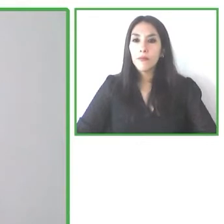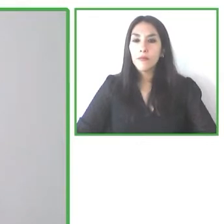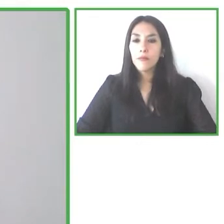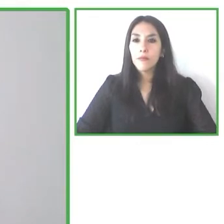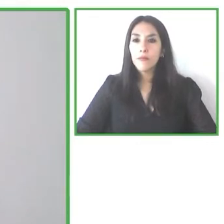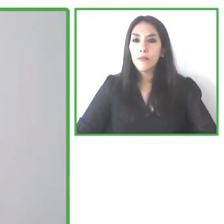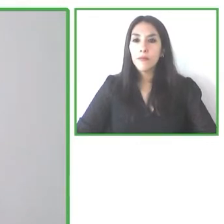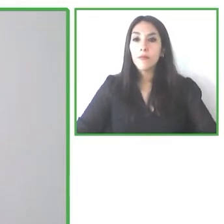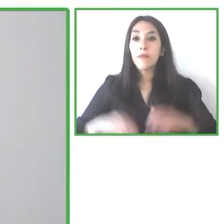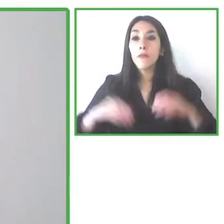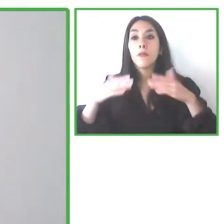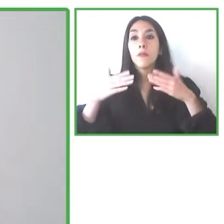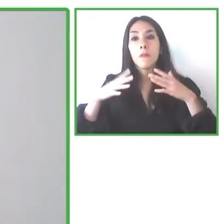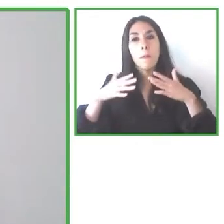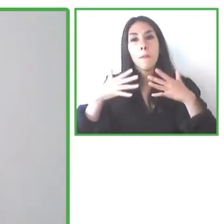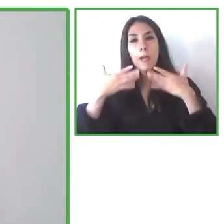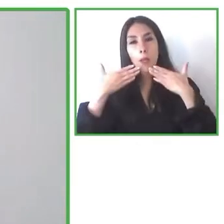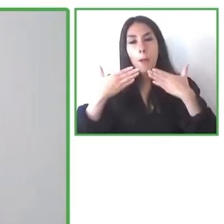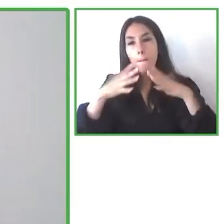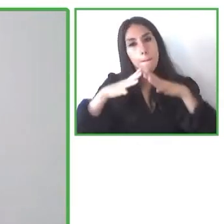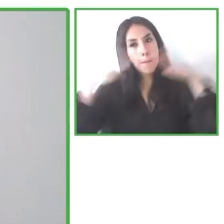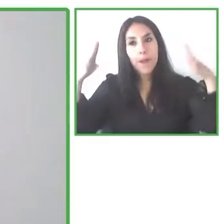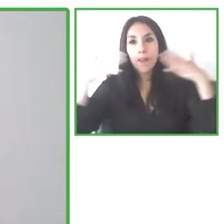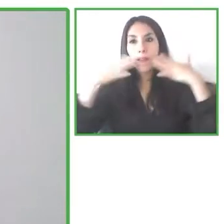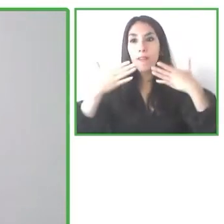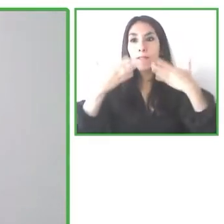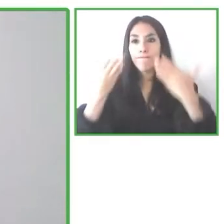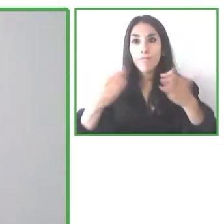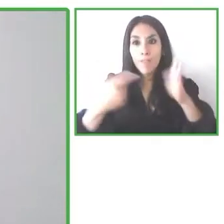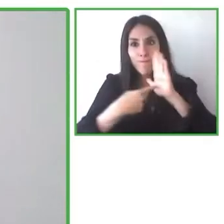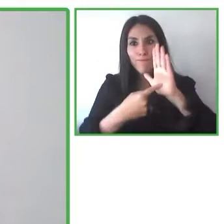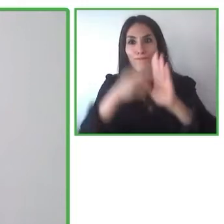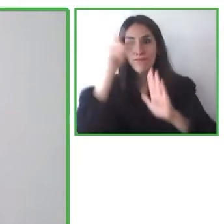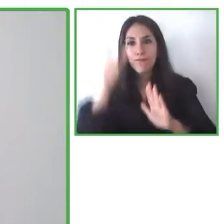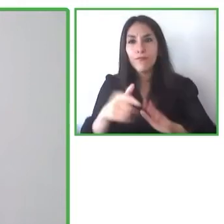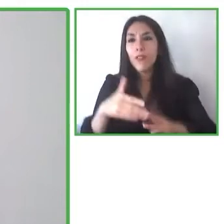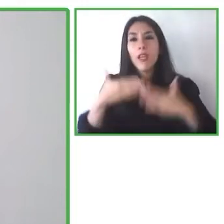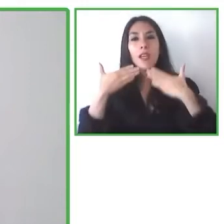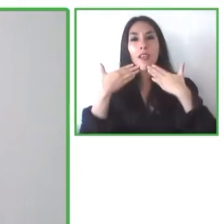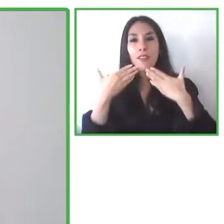Thank you, Ricardo, for that great presentation, we are so thankful for being here